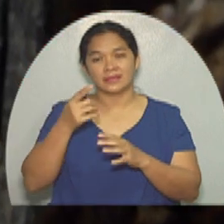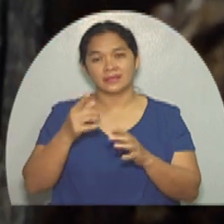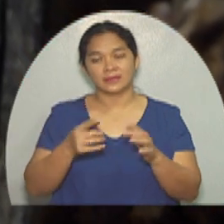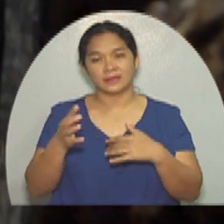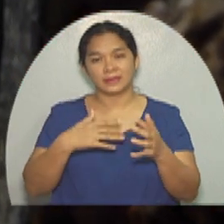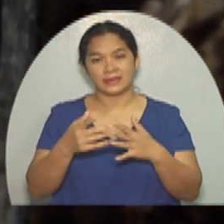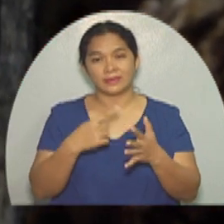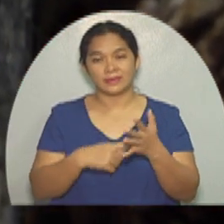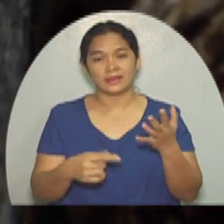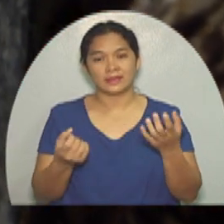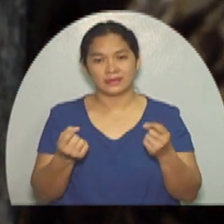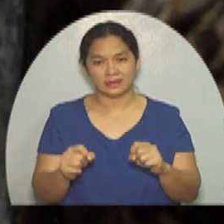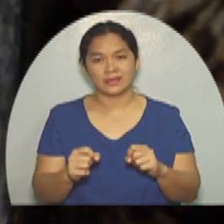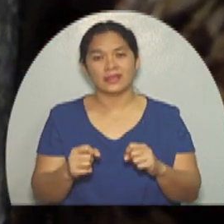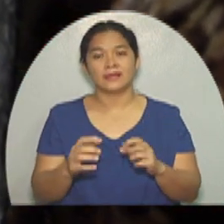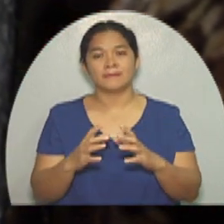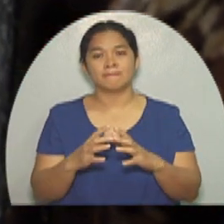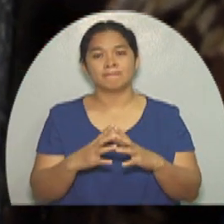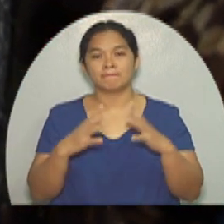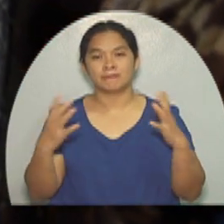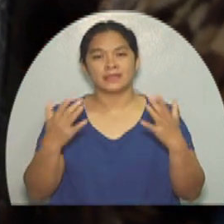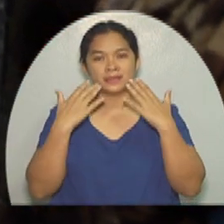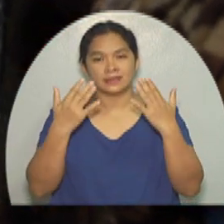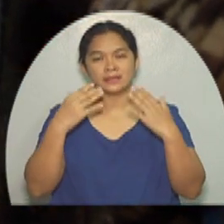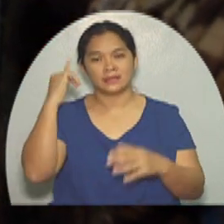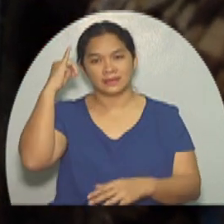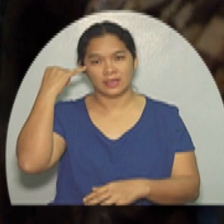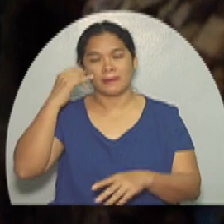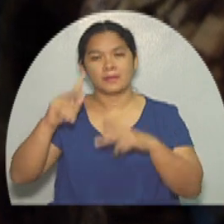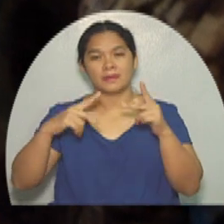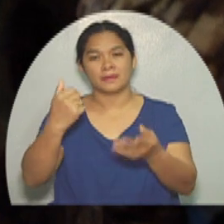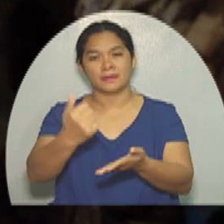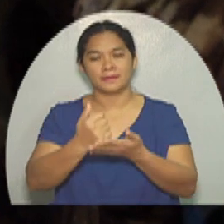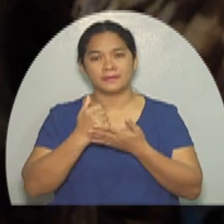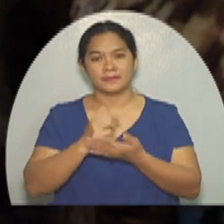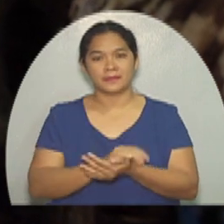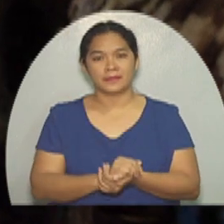But despite his condition, Jimmy is still very thankful for the help that he got.